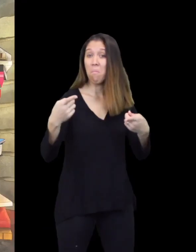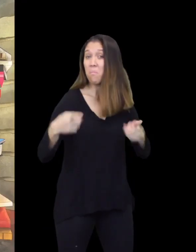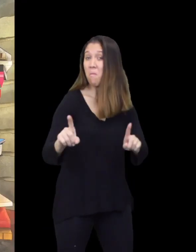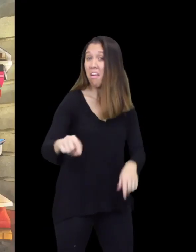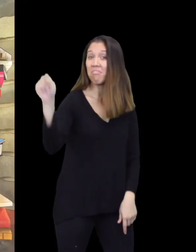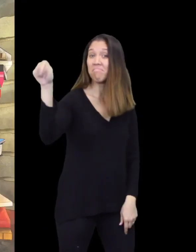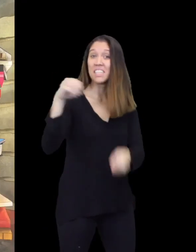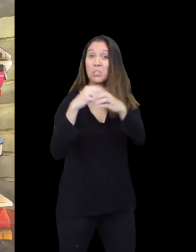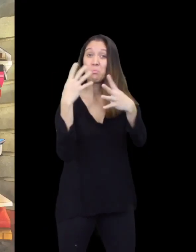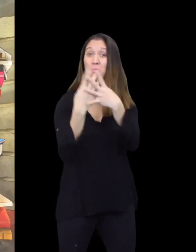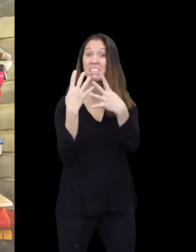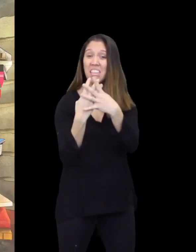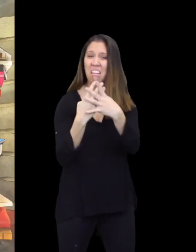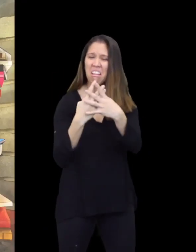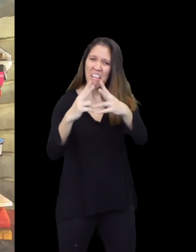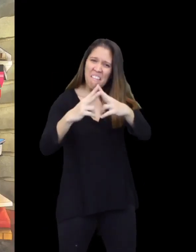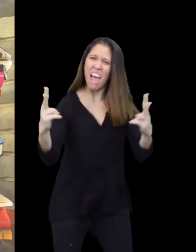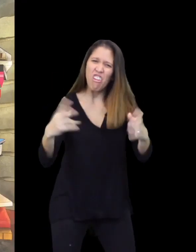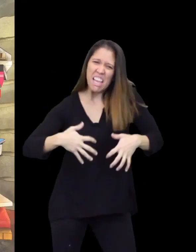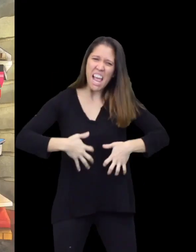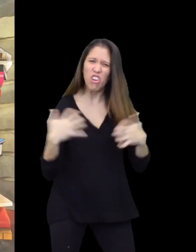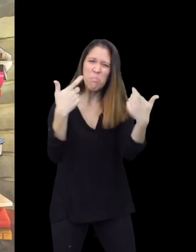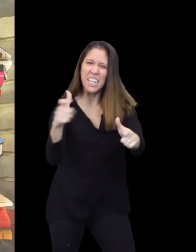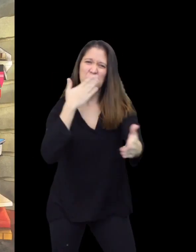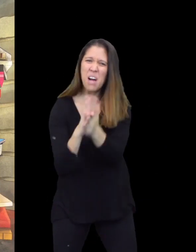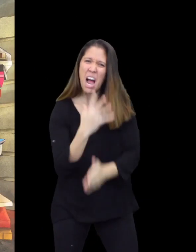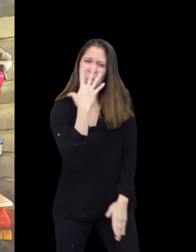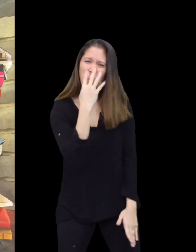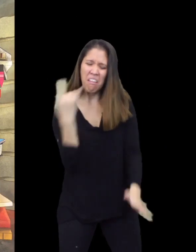Meanwhile, deep inside prison, the very angry BIG BAD WOLF